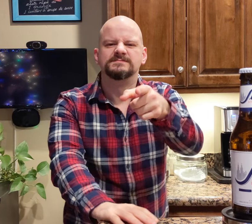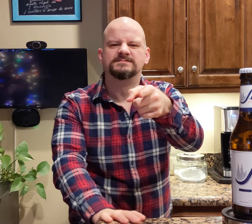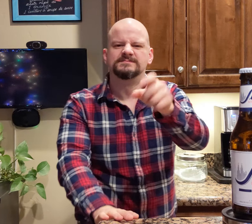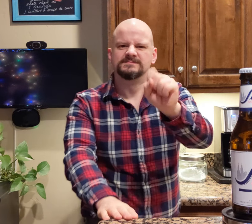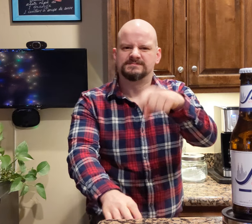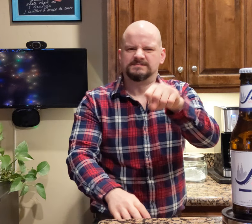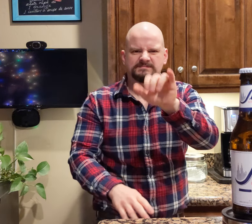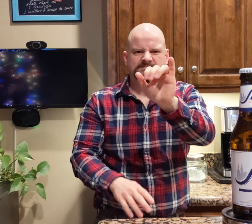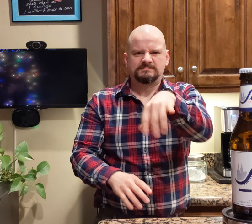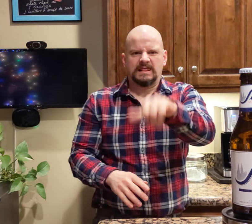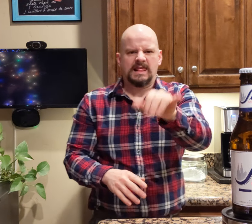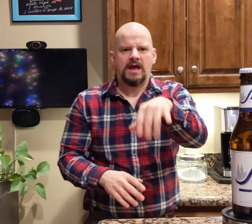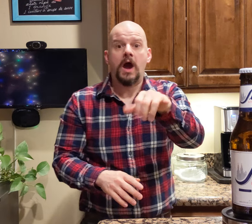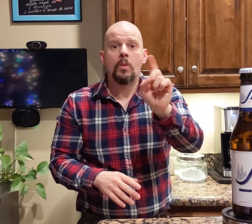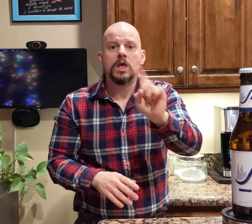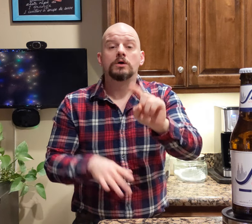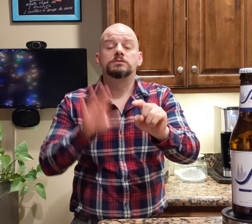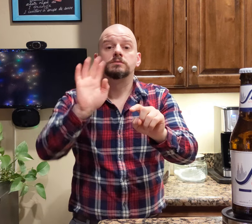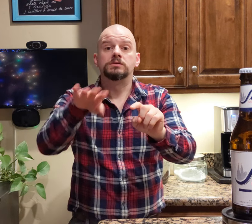Yep, that is the location.